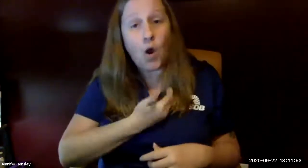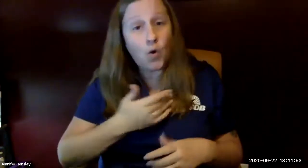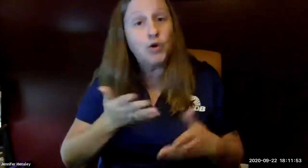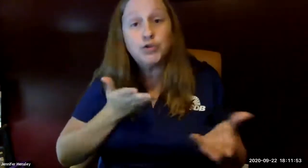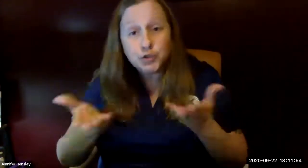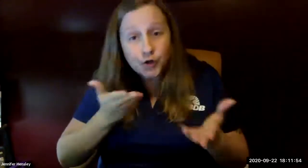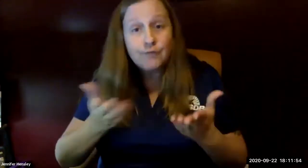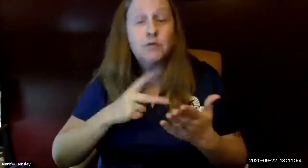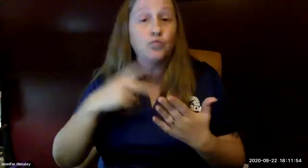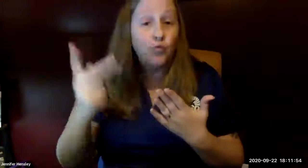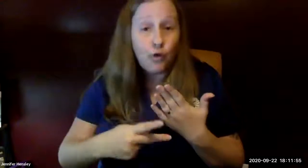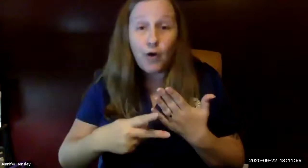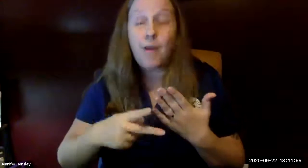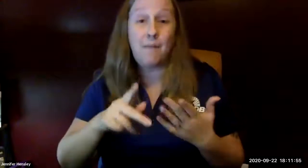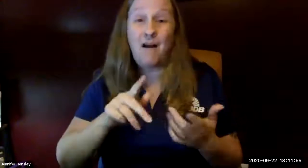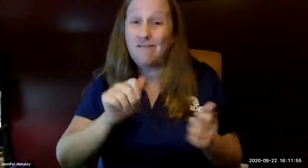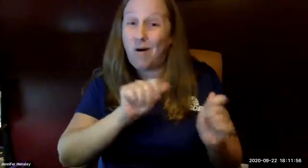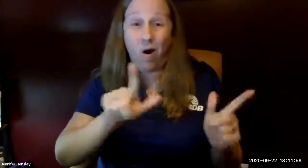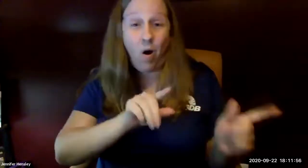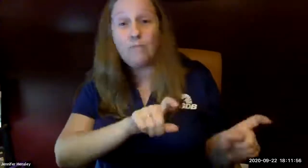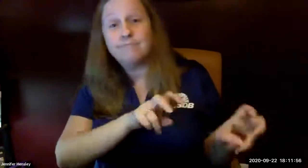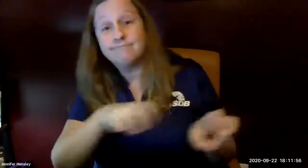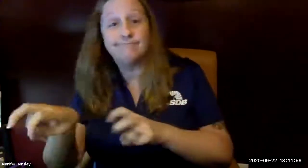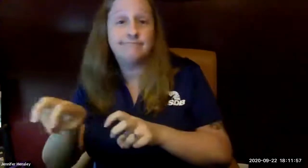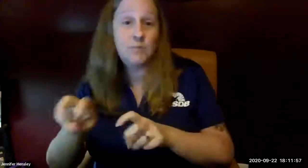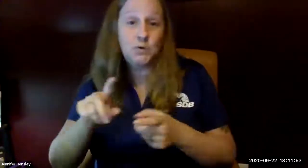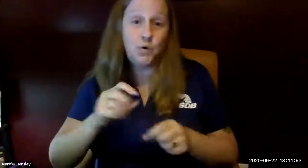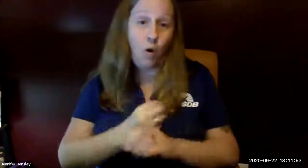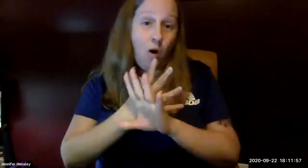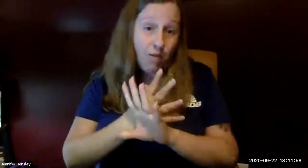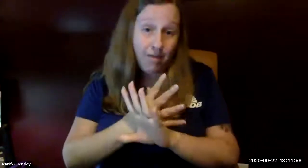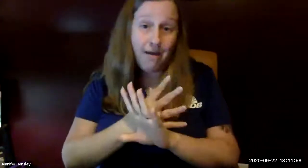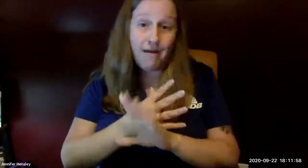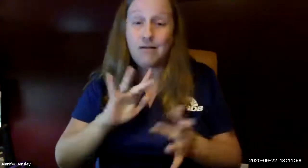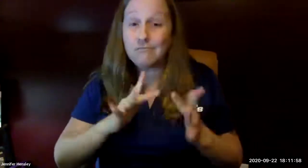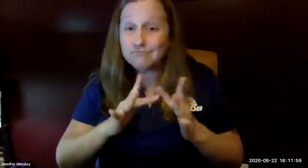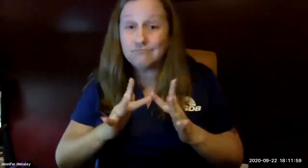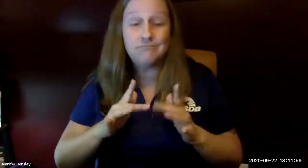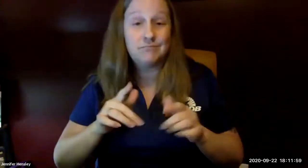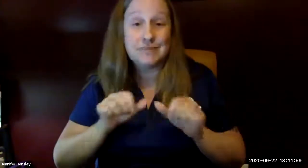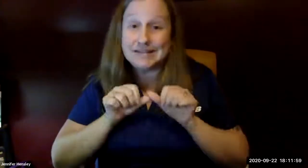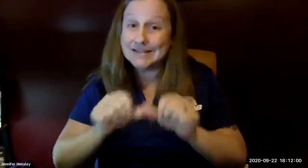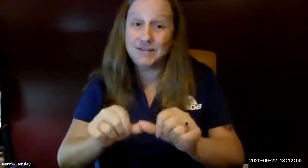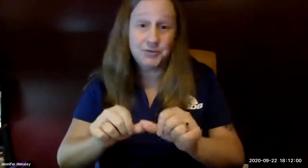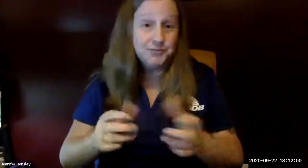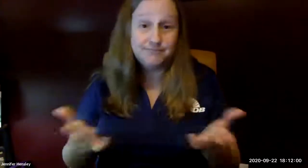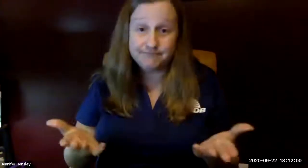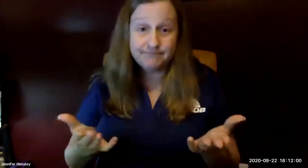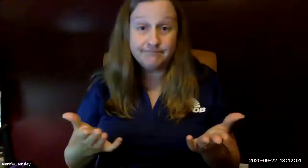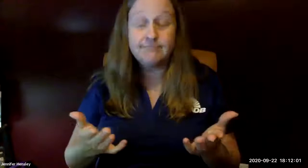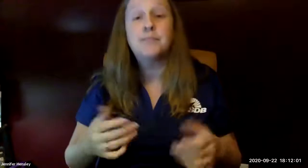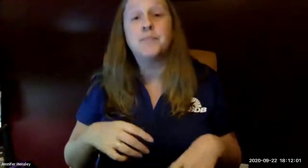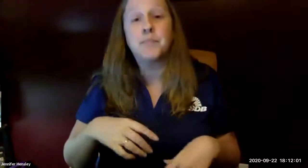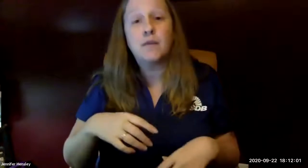and still functioning the same